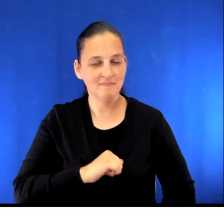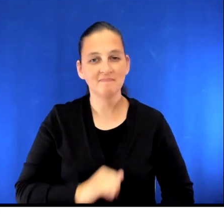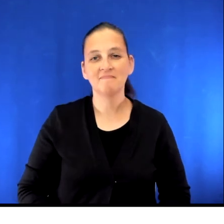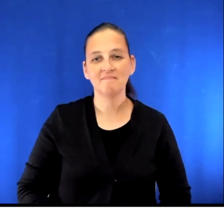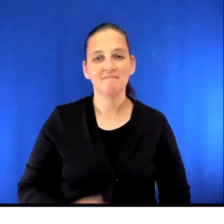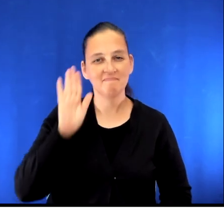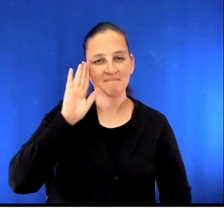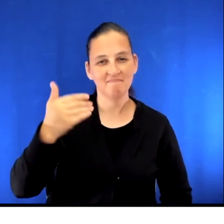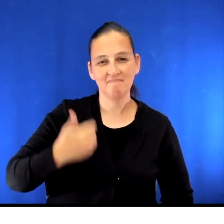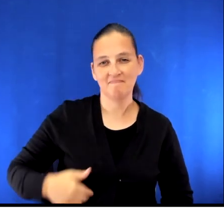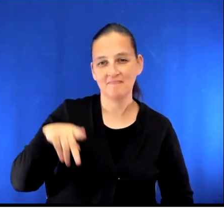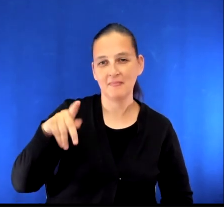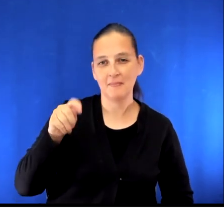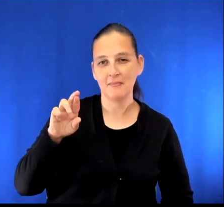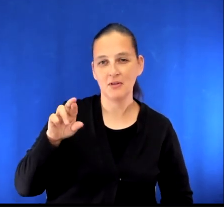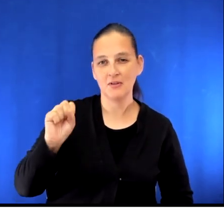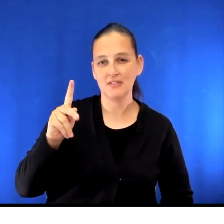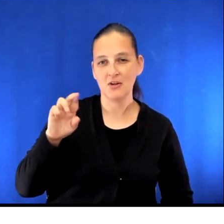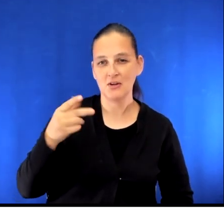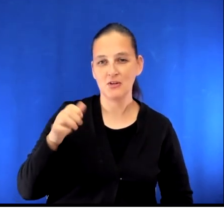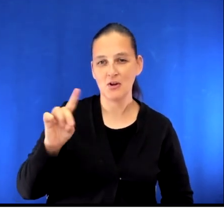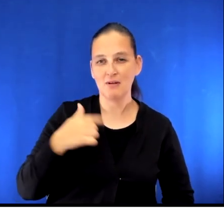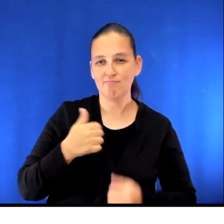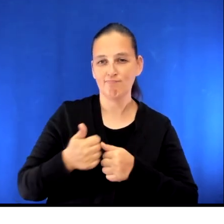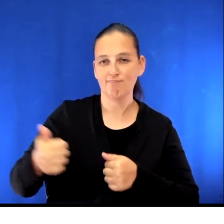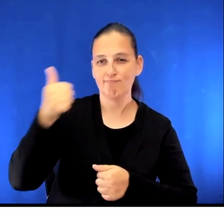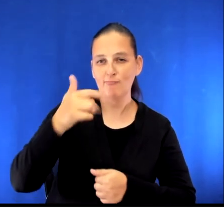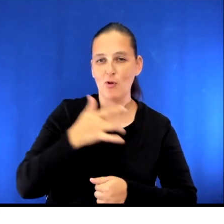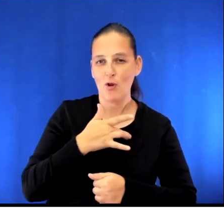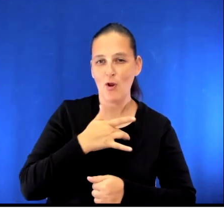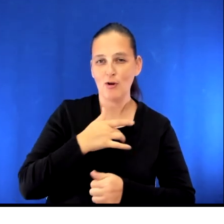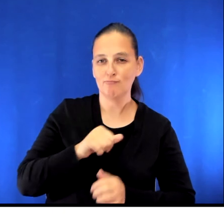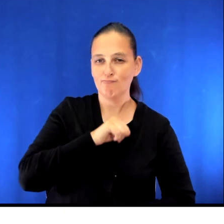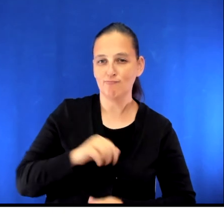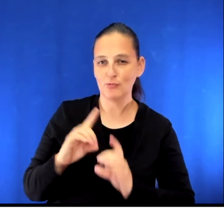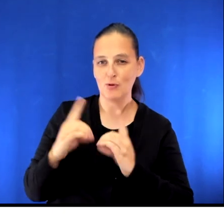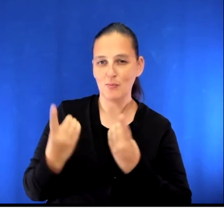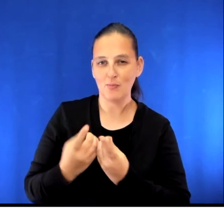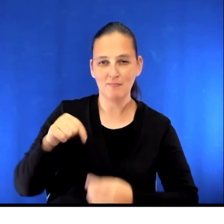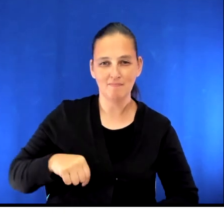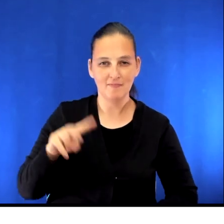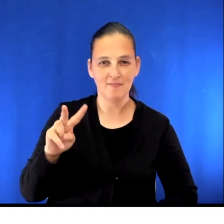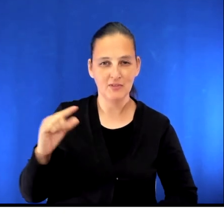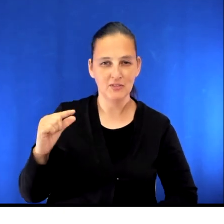Hi, my name is Dr. Peter Skarsgard, and I'm the head of the Division of Cardiovascular Surgery at Vancouver General Hospital.